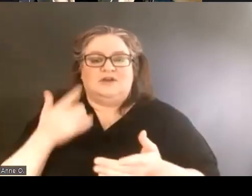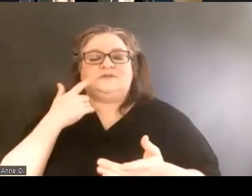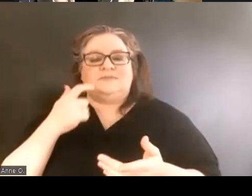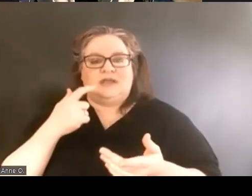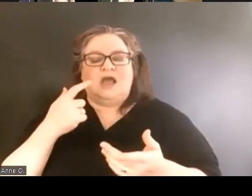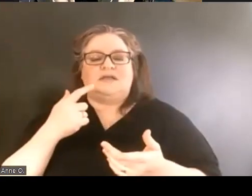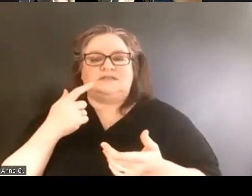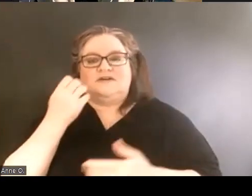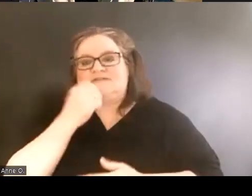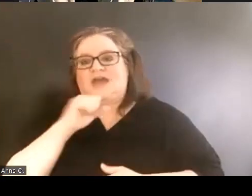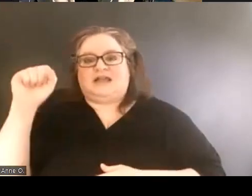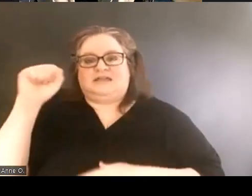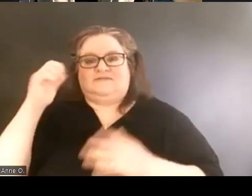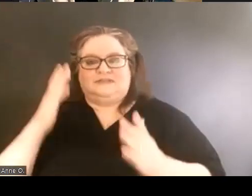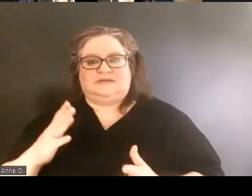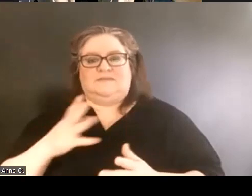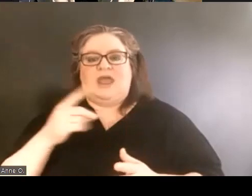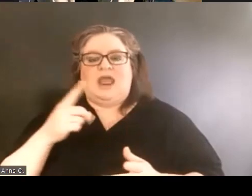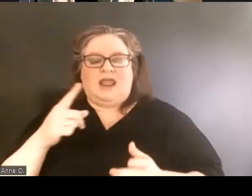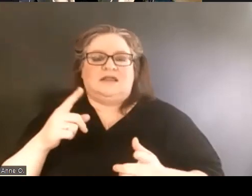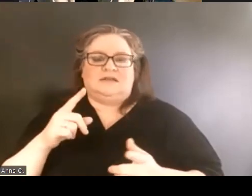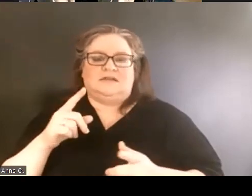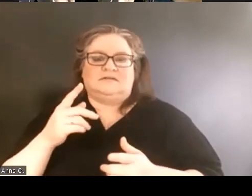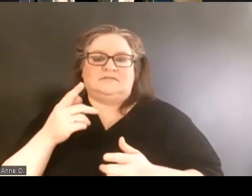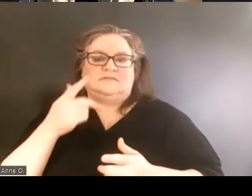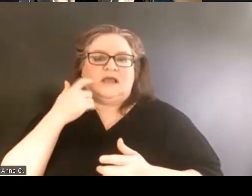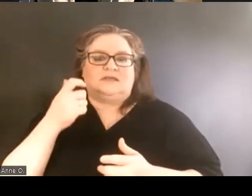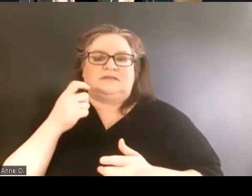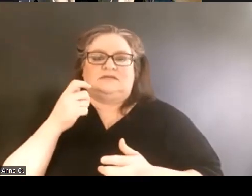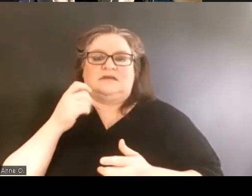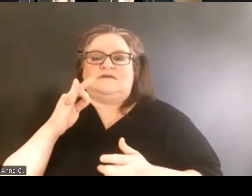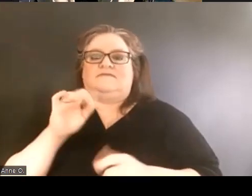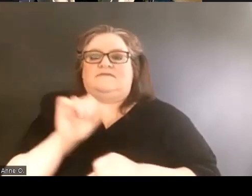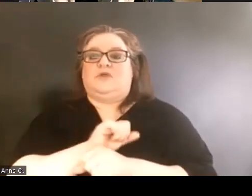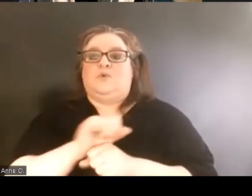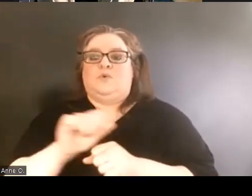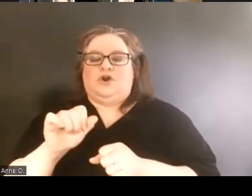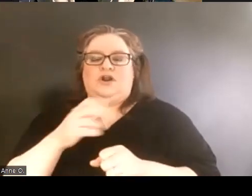and because of the work of faculty, staff and students